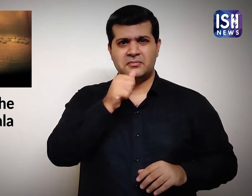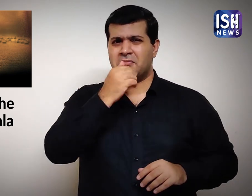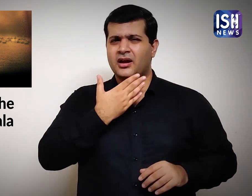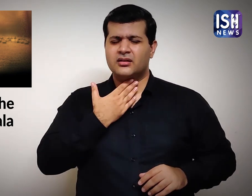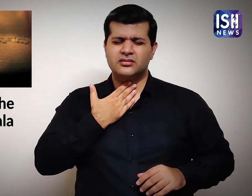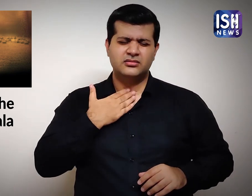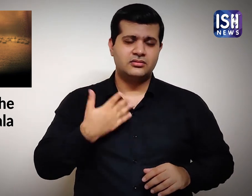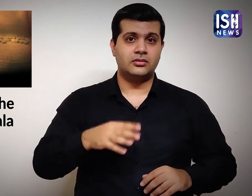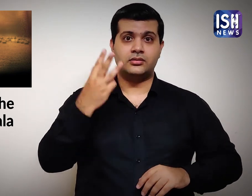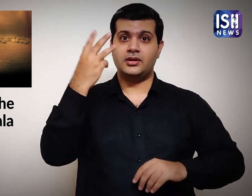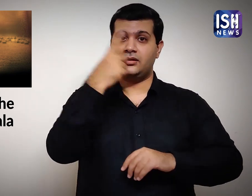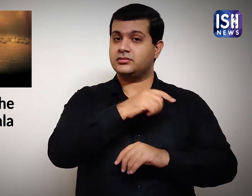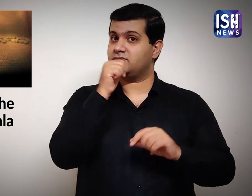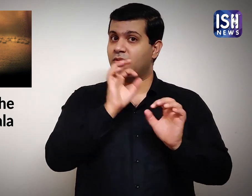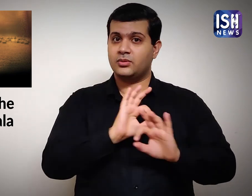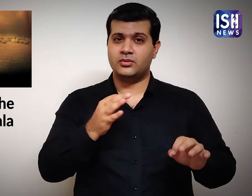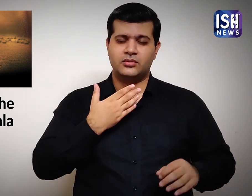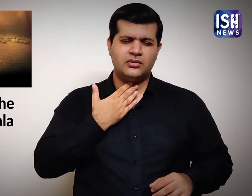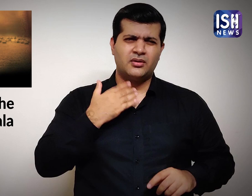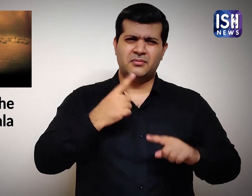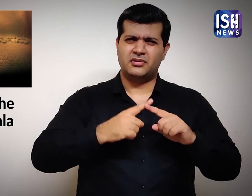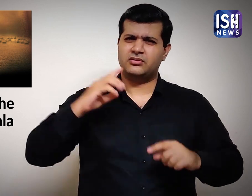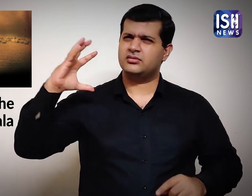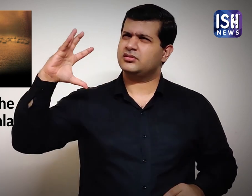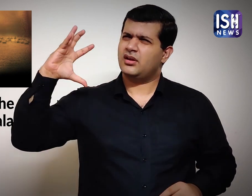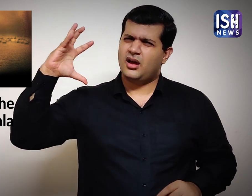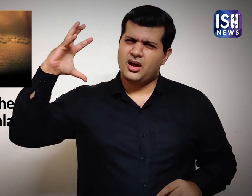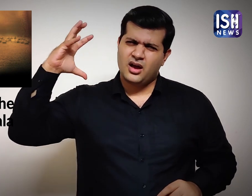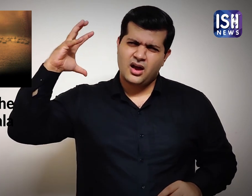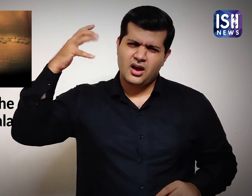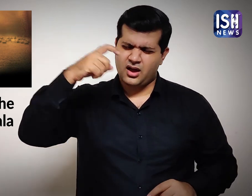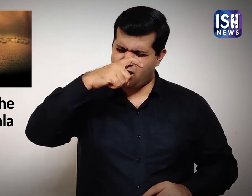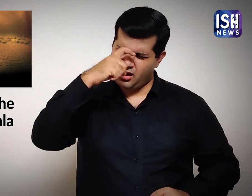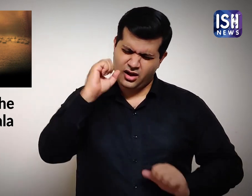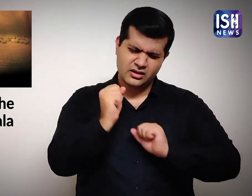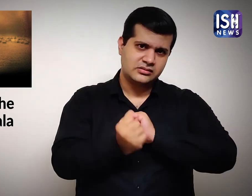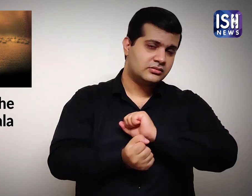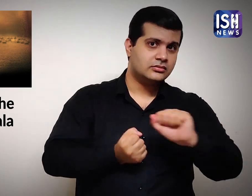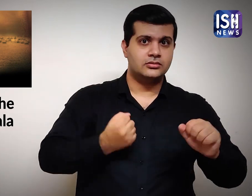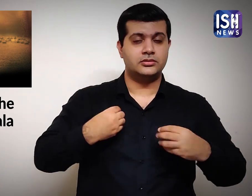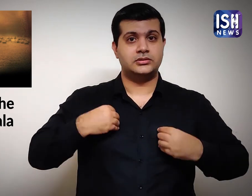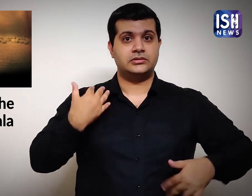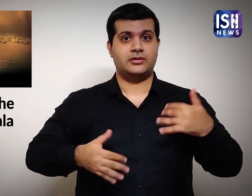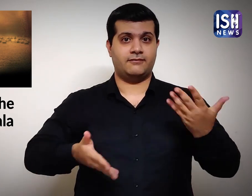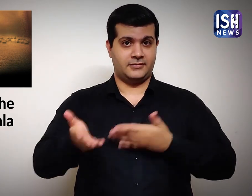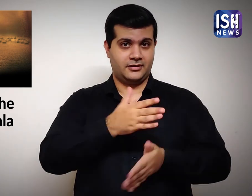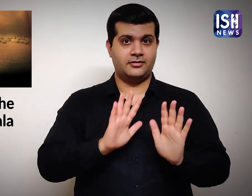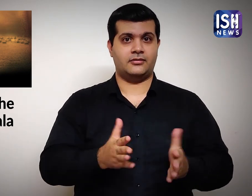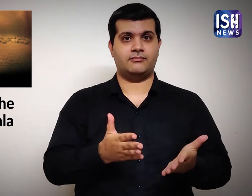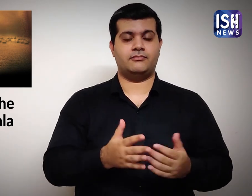They were suffering from thirst under the hot sun.